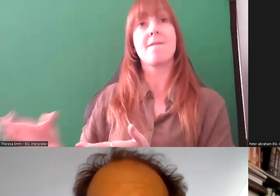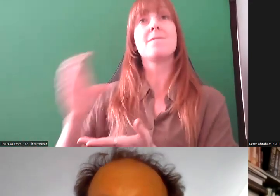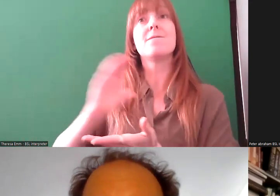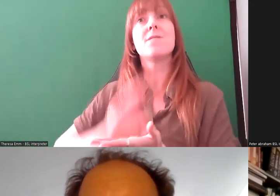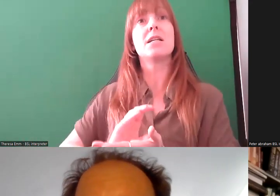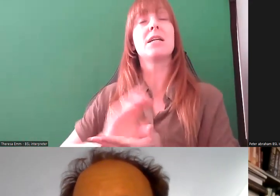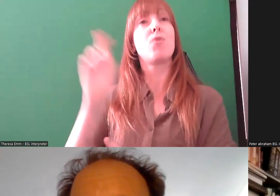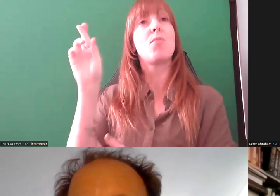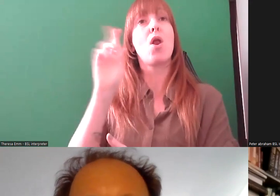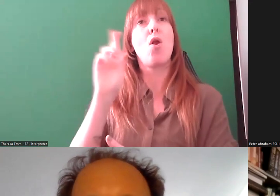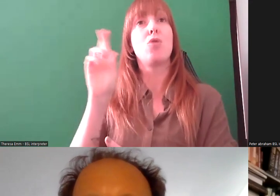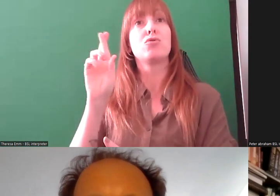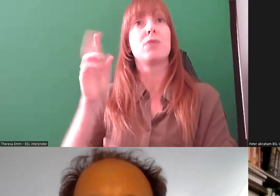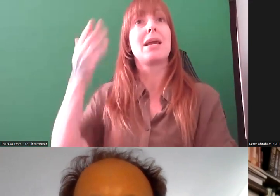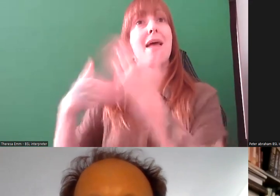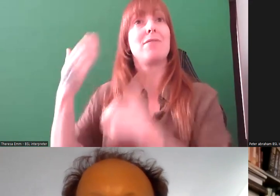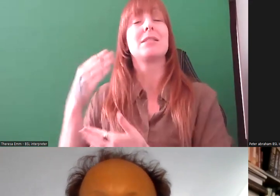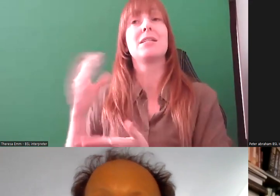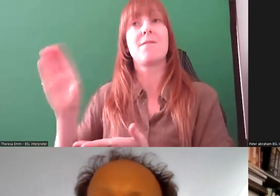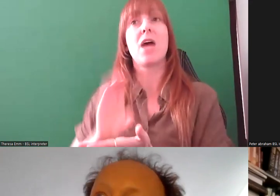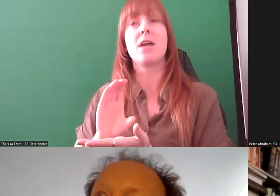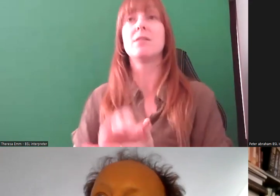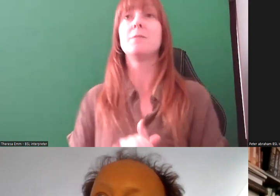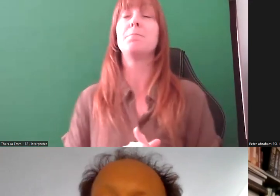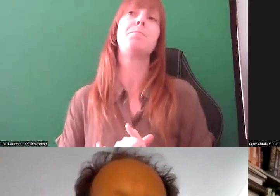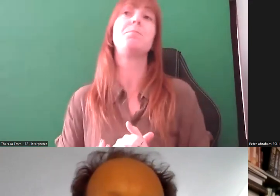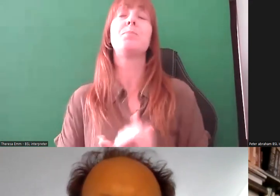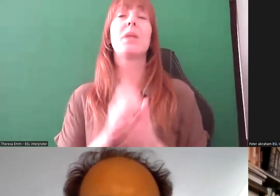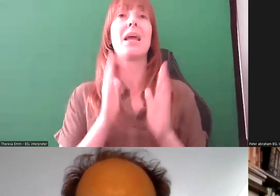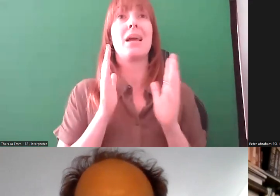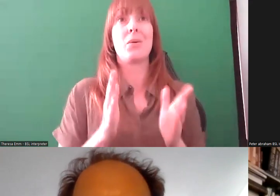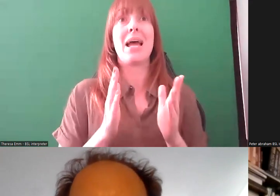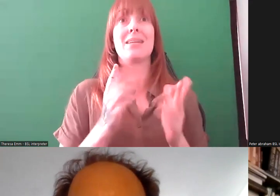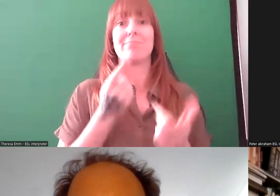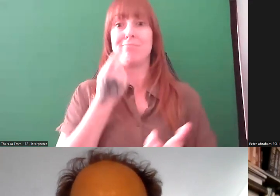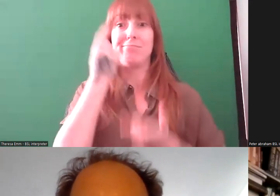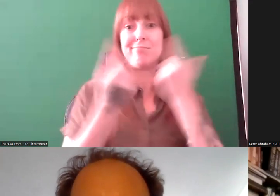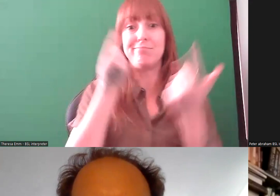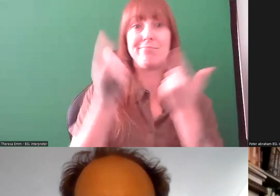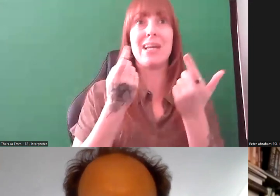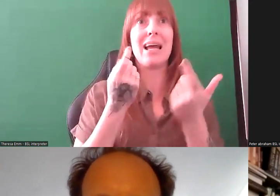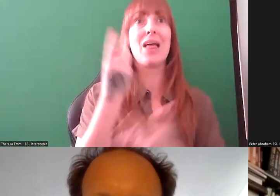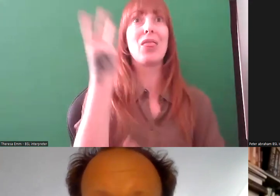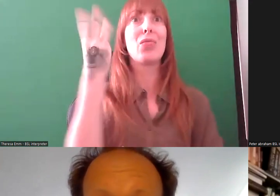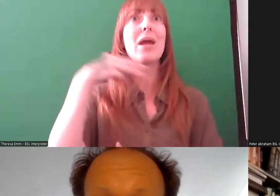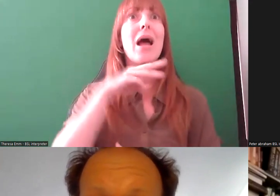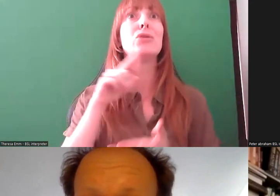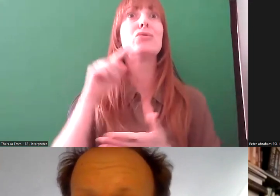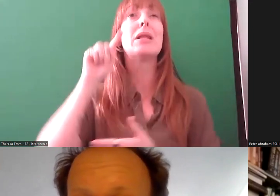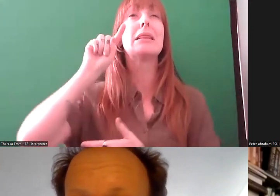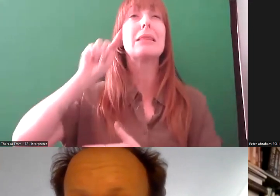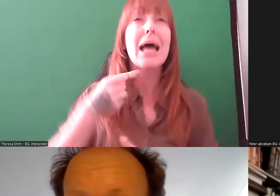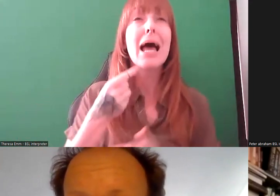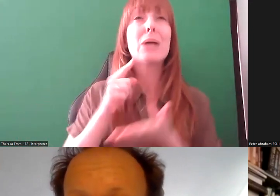for the exhibition was that we had to find about 300K ourselves to make changes to the building,